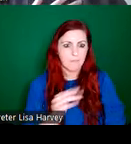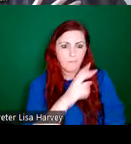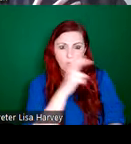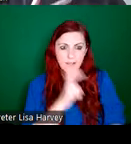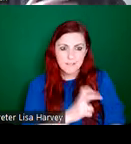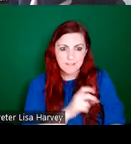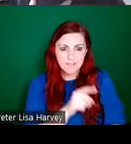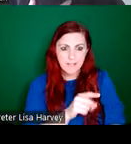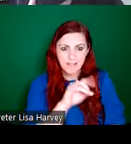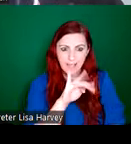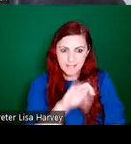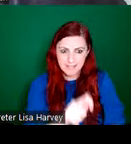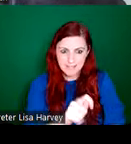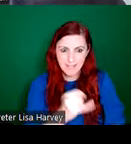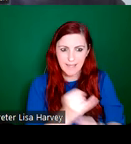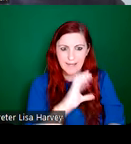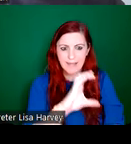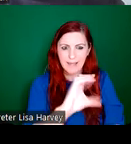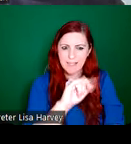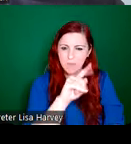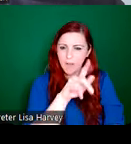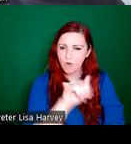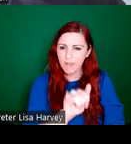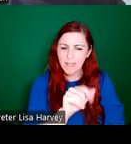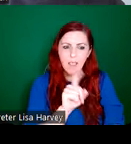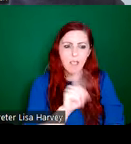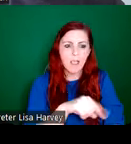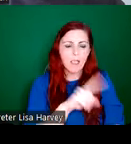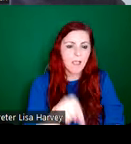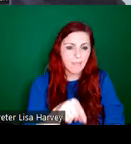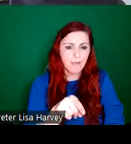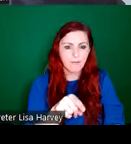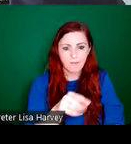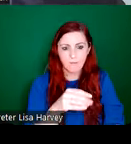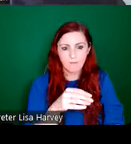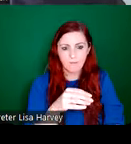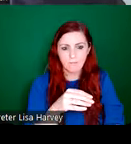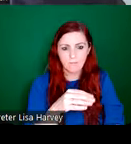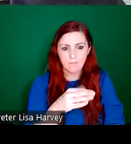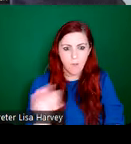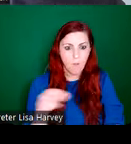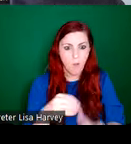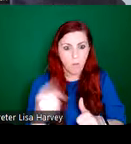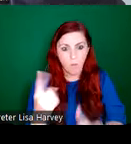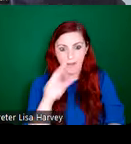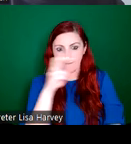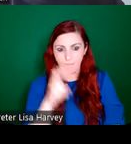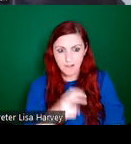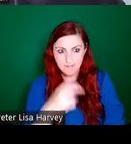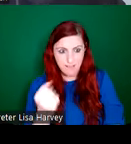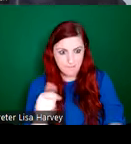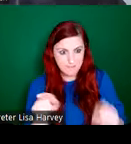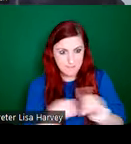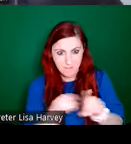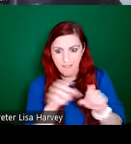and from Canterbury Cathedral, from Chartres Cathedral in France. So these are